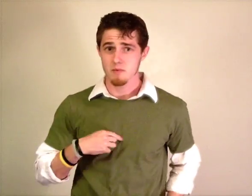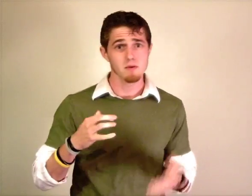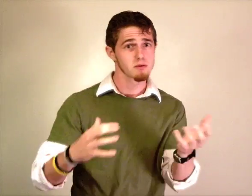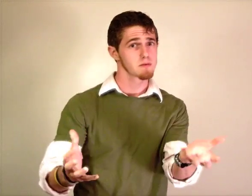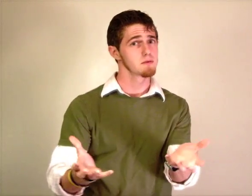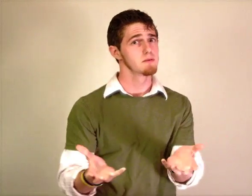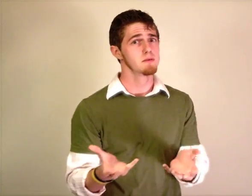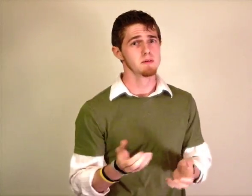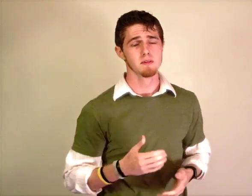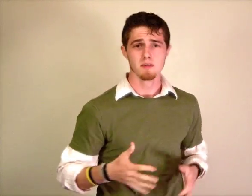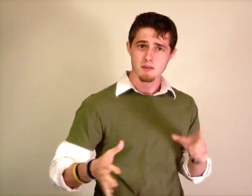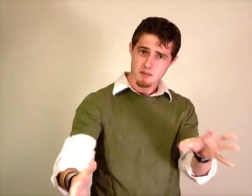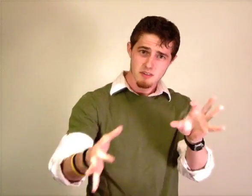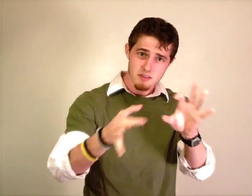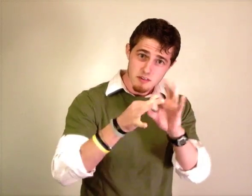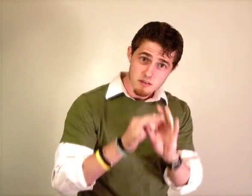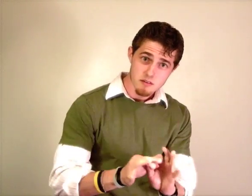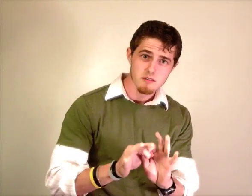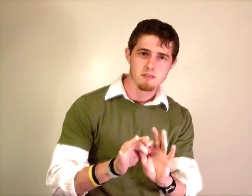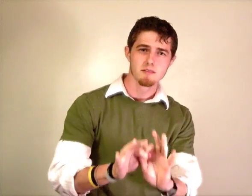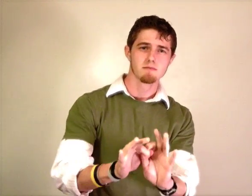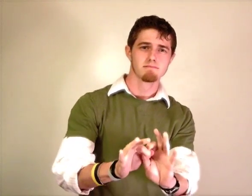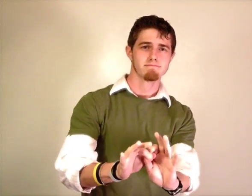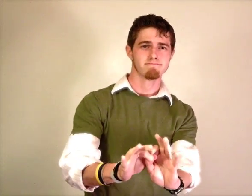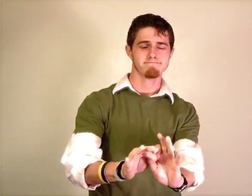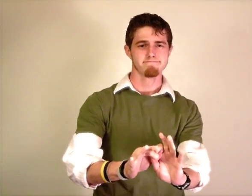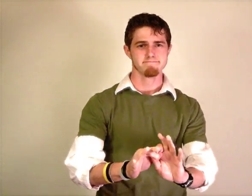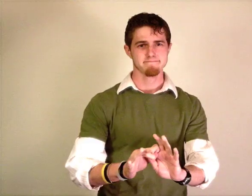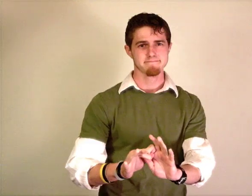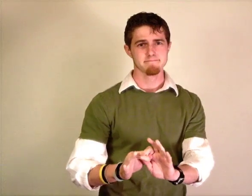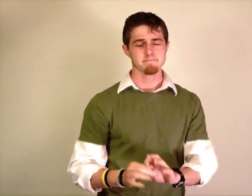I wanna be with the one I know I WANT RECONNECT